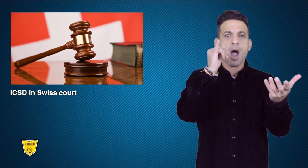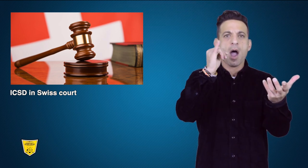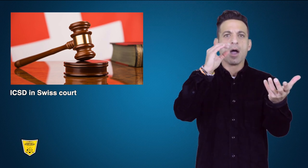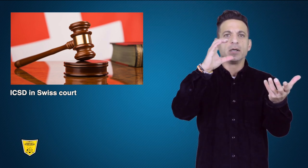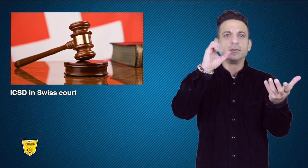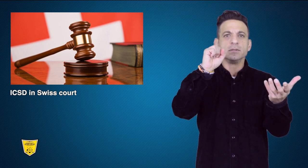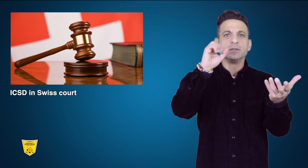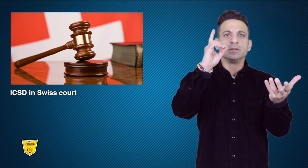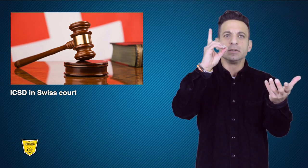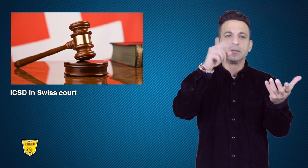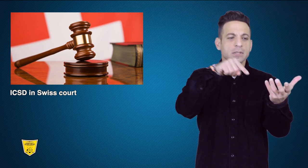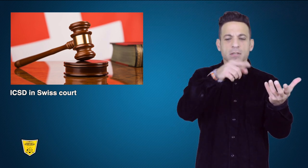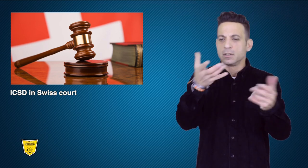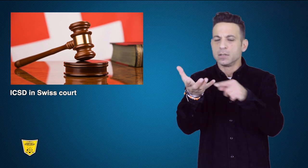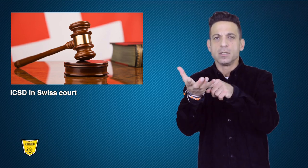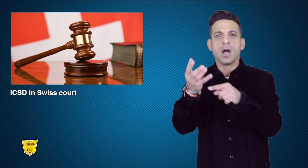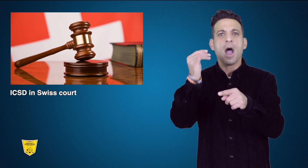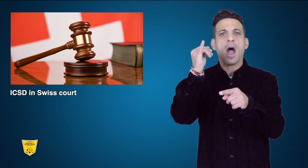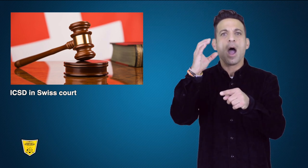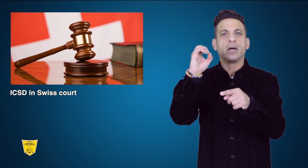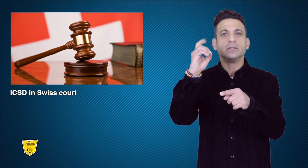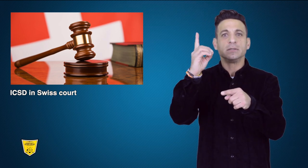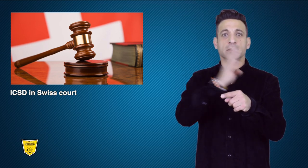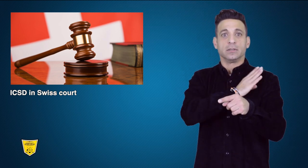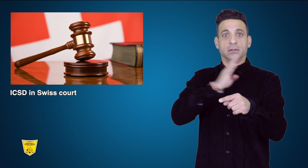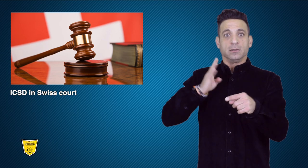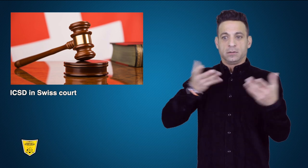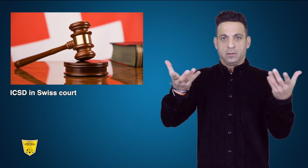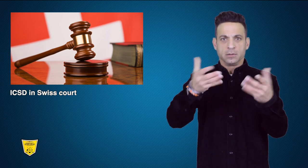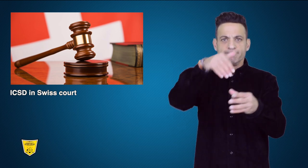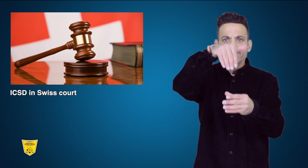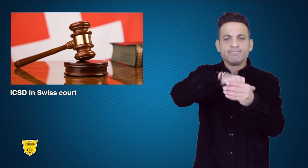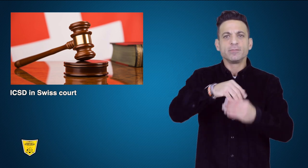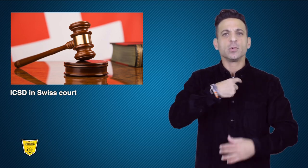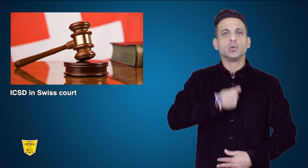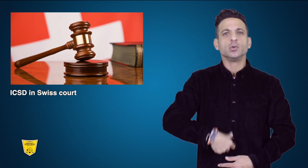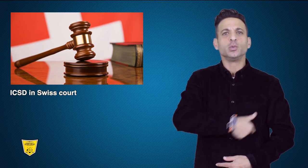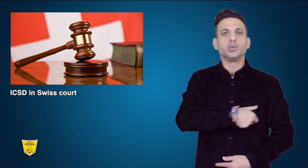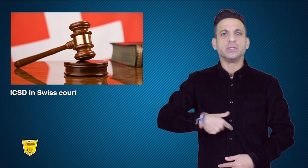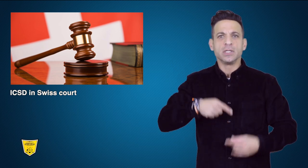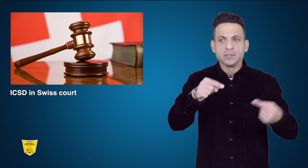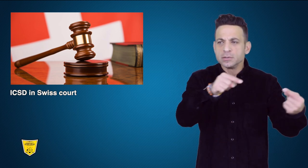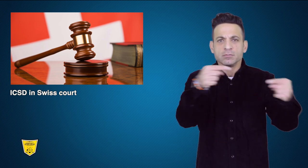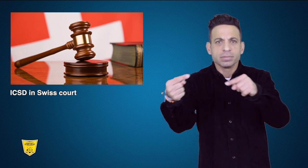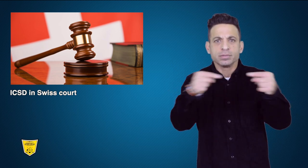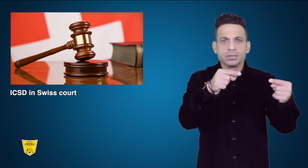faction and ICSD in Swiss court. A lawyer involved